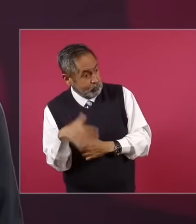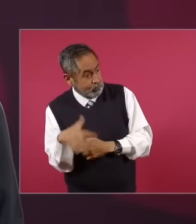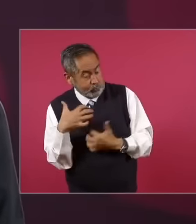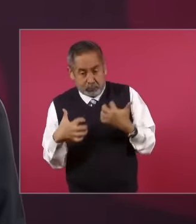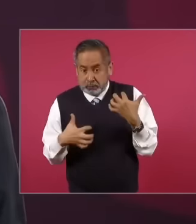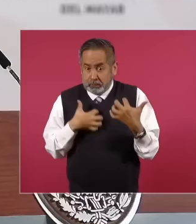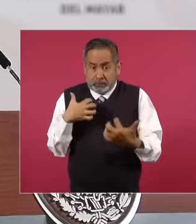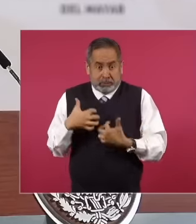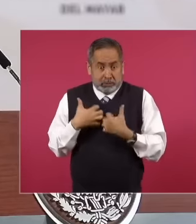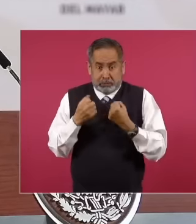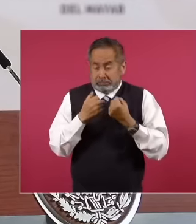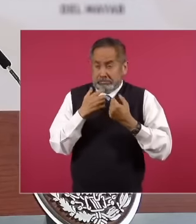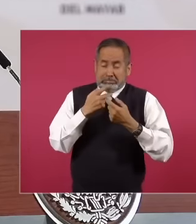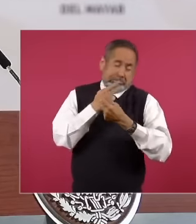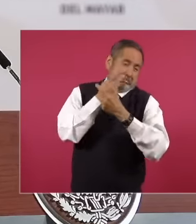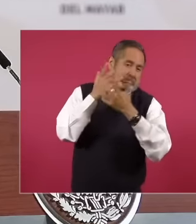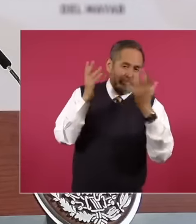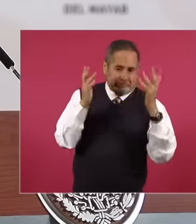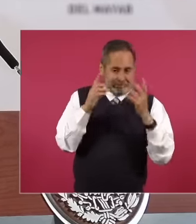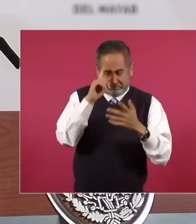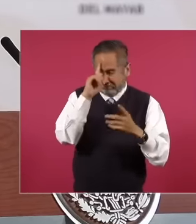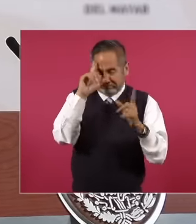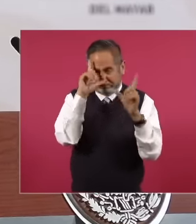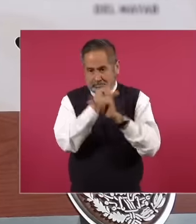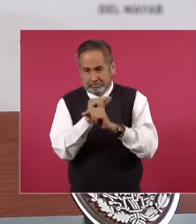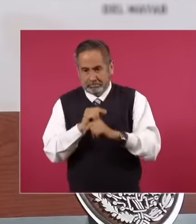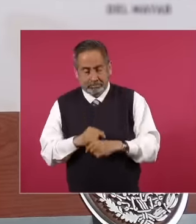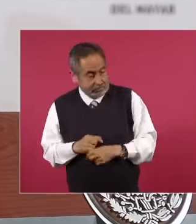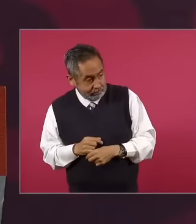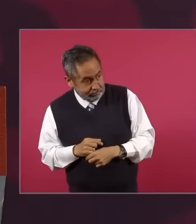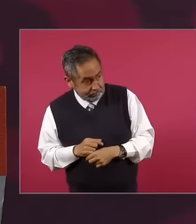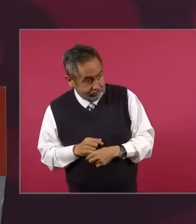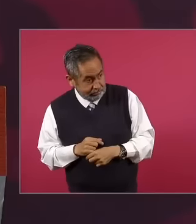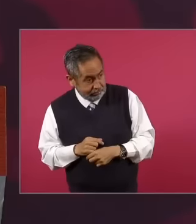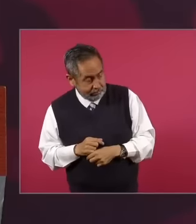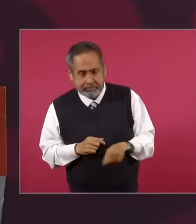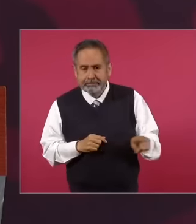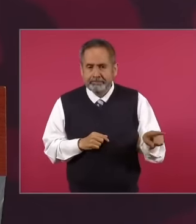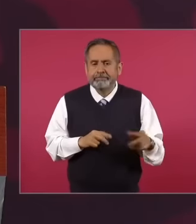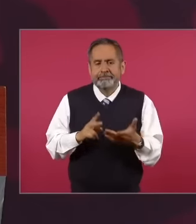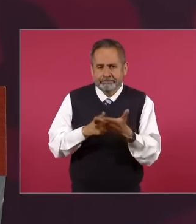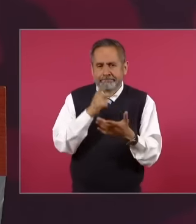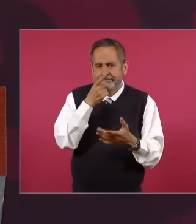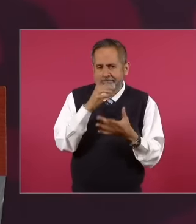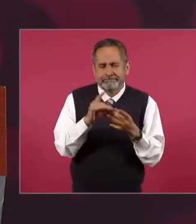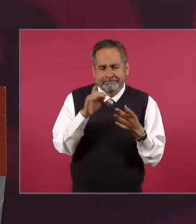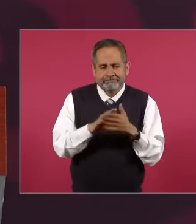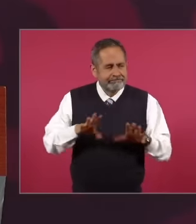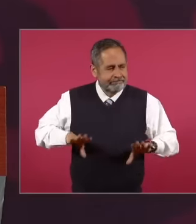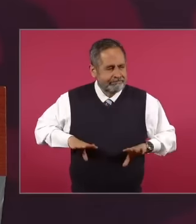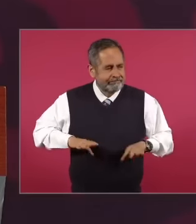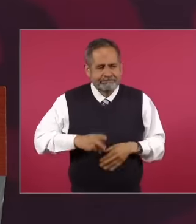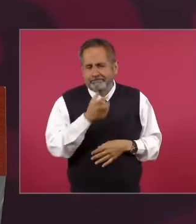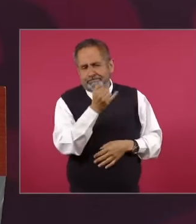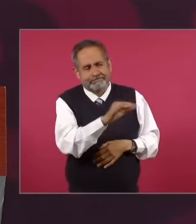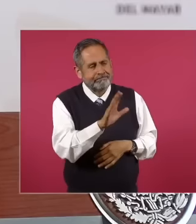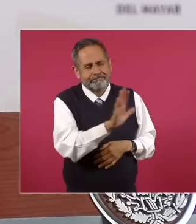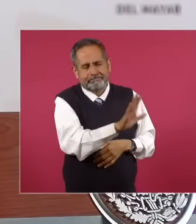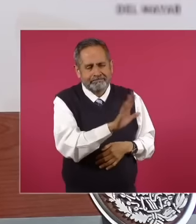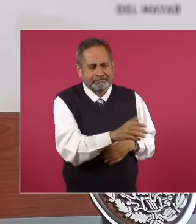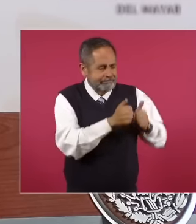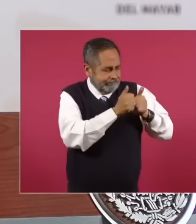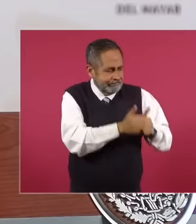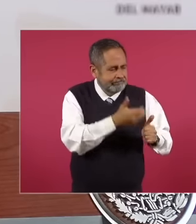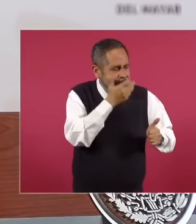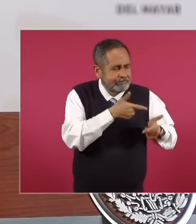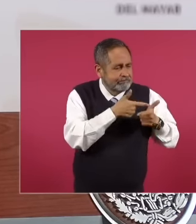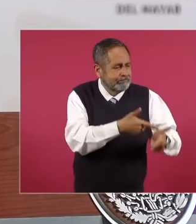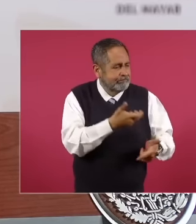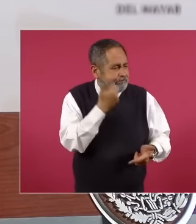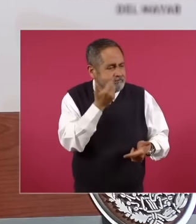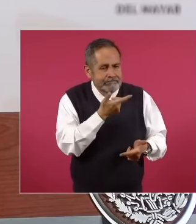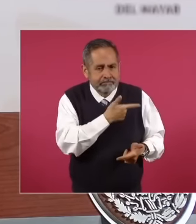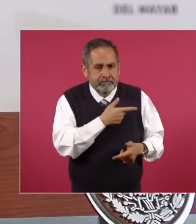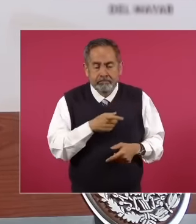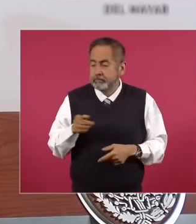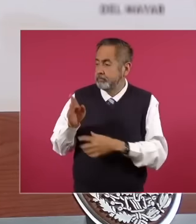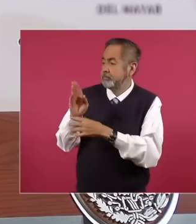and to reiterate what I consider characterizes the conservatives Beatriz says that the conservatives